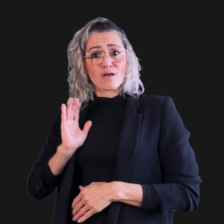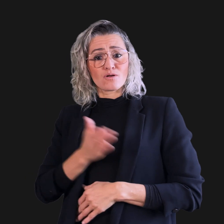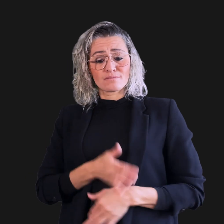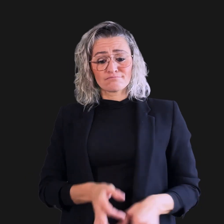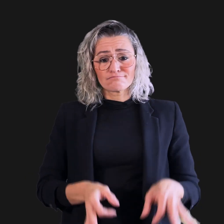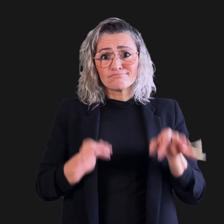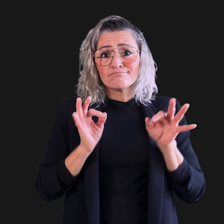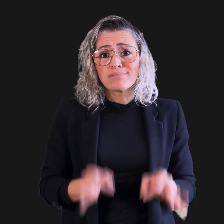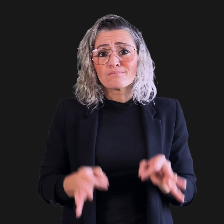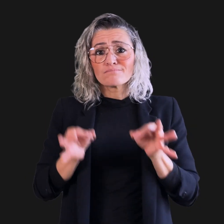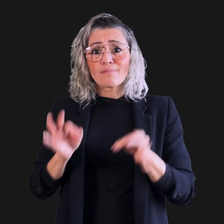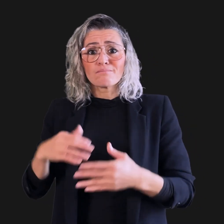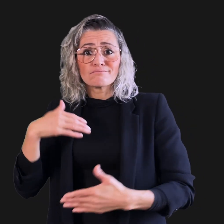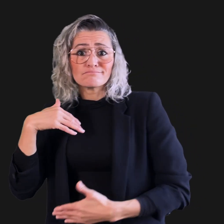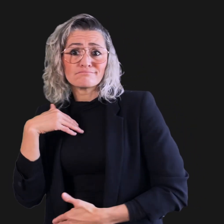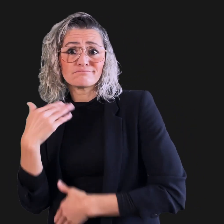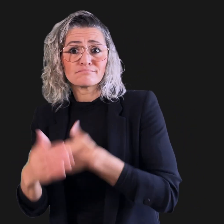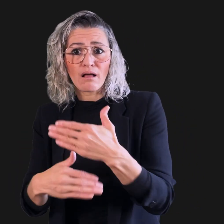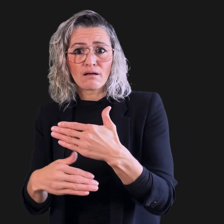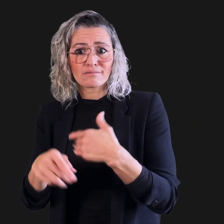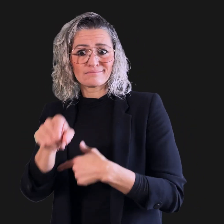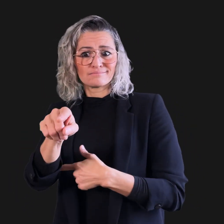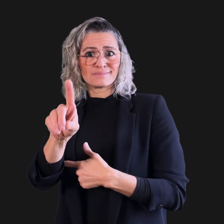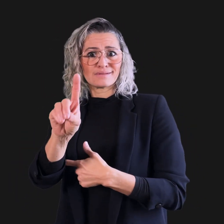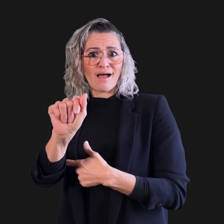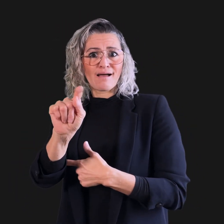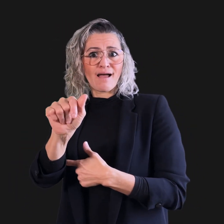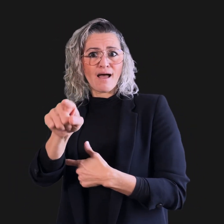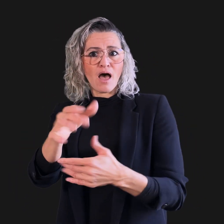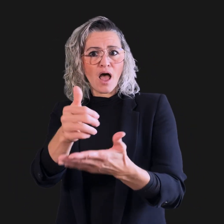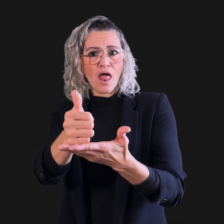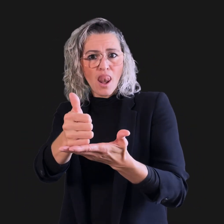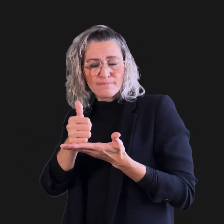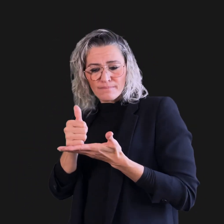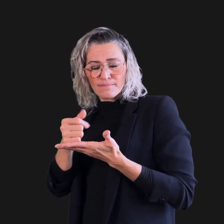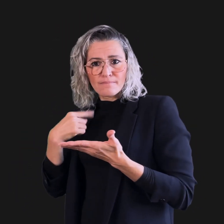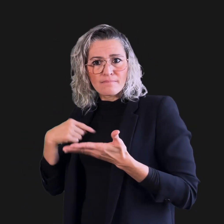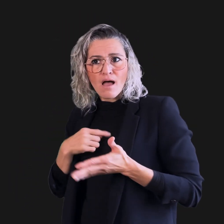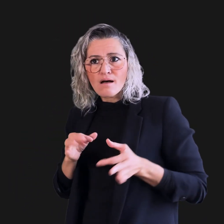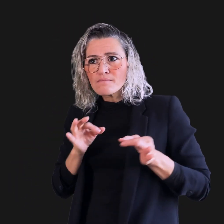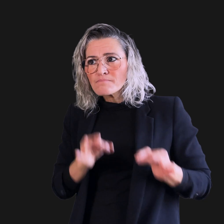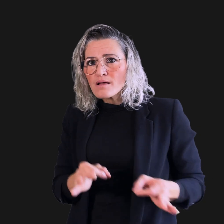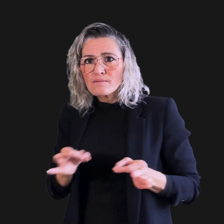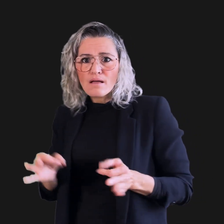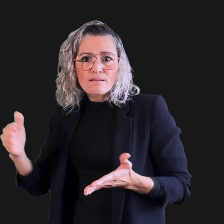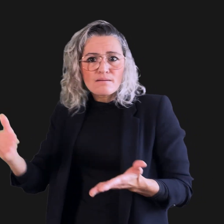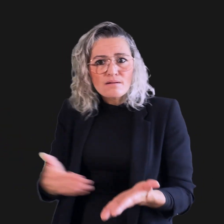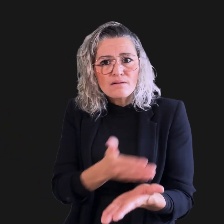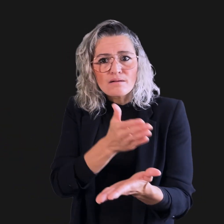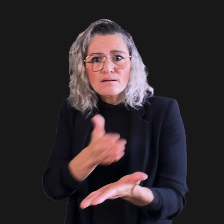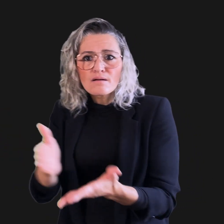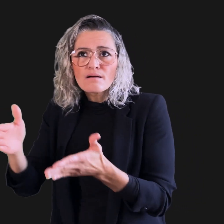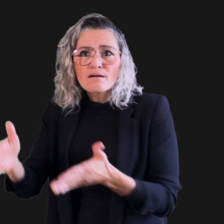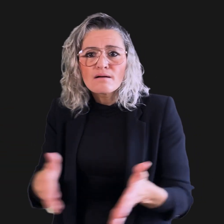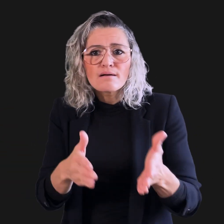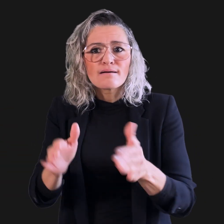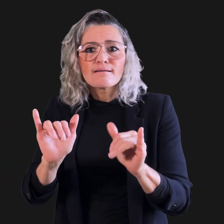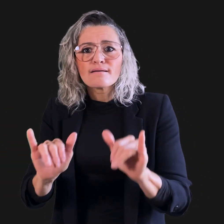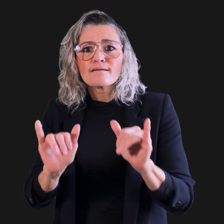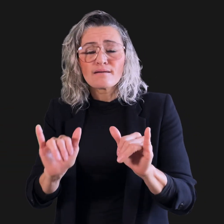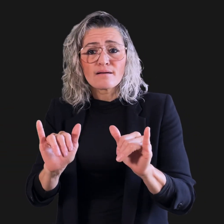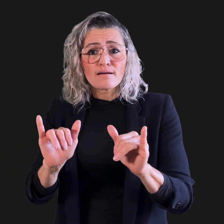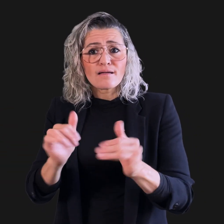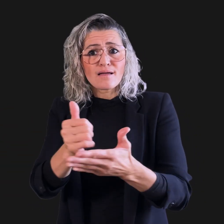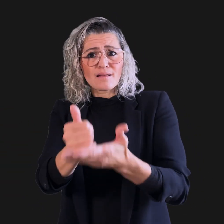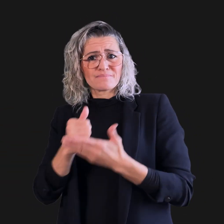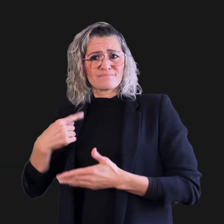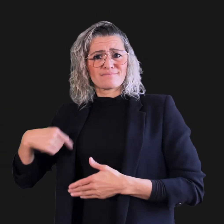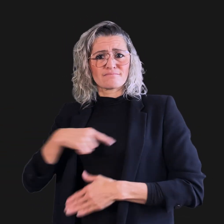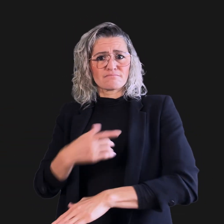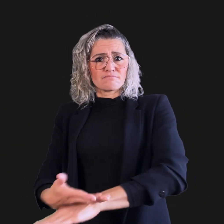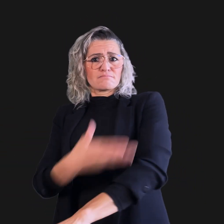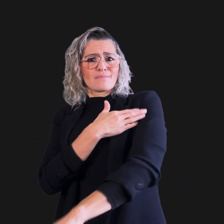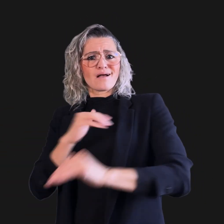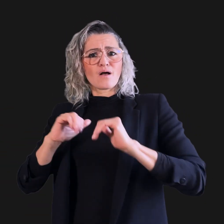It informs our decision-making process and improves